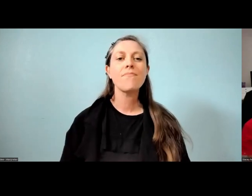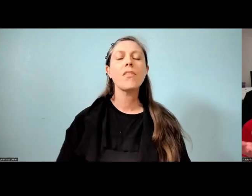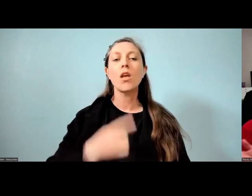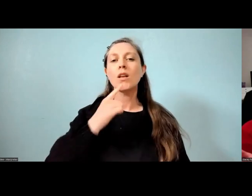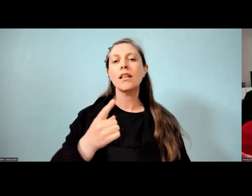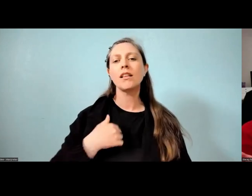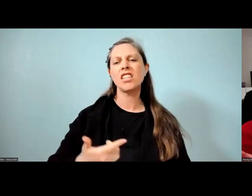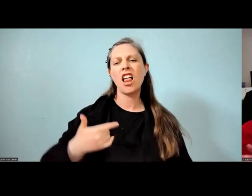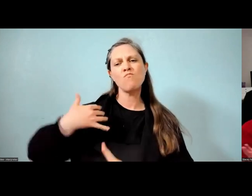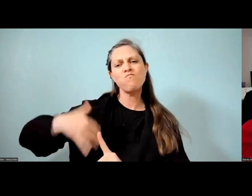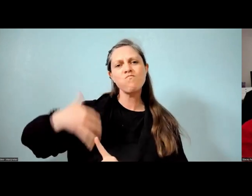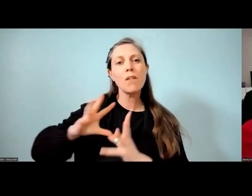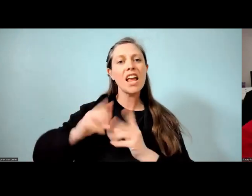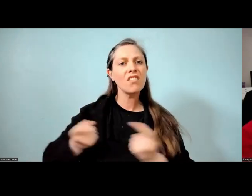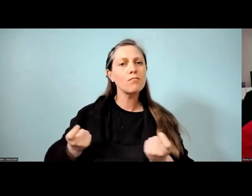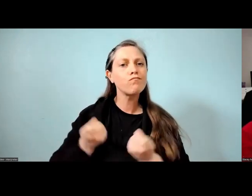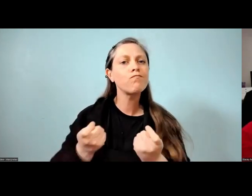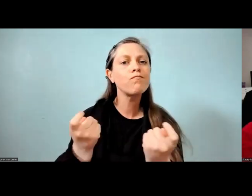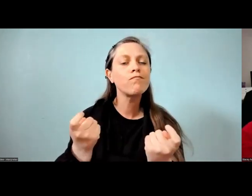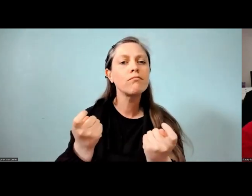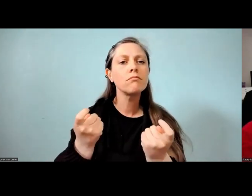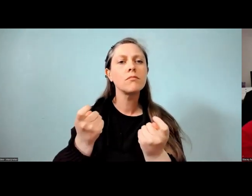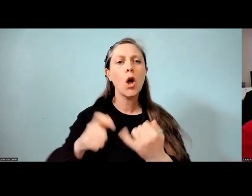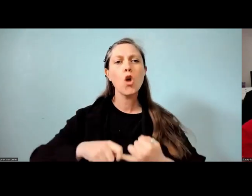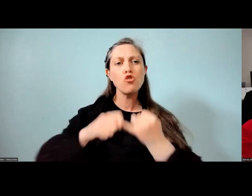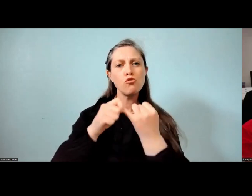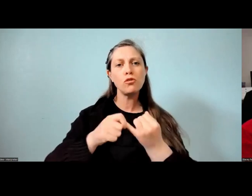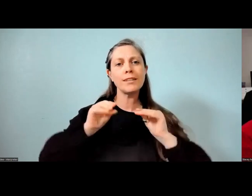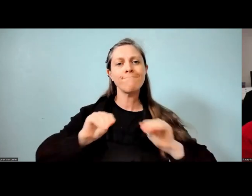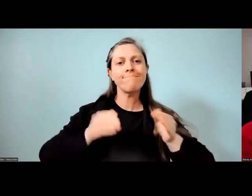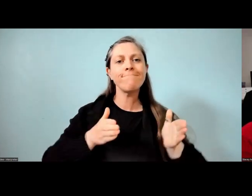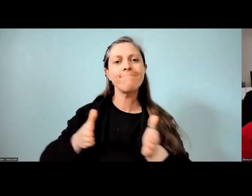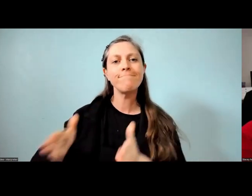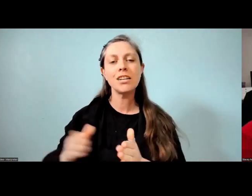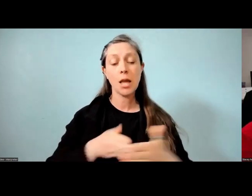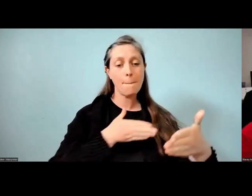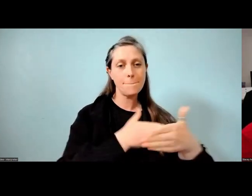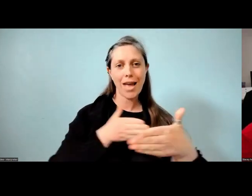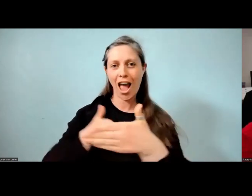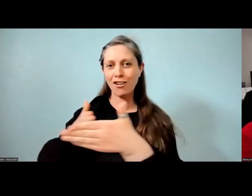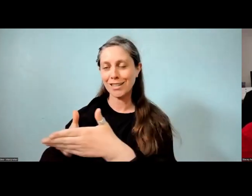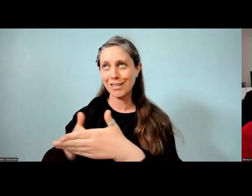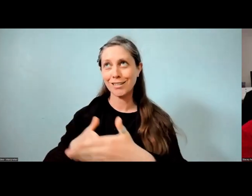how things worked, fairly unique pedagogy, the barriers, which I'm sure you'll love hearing about,